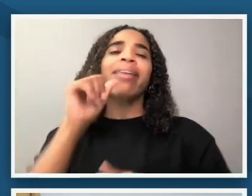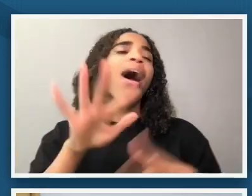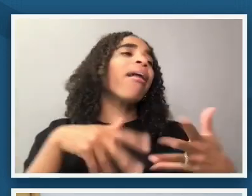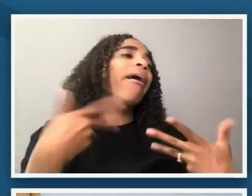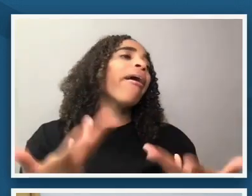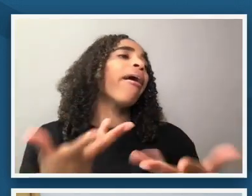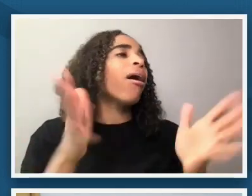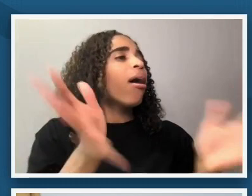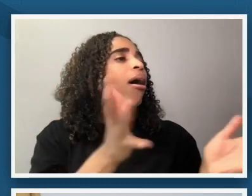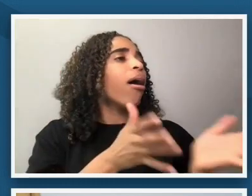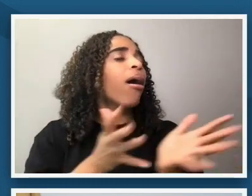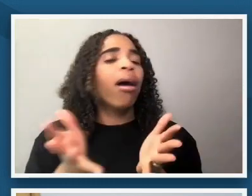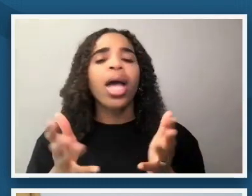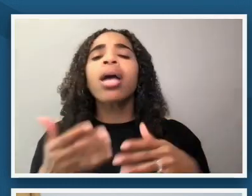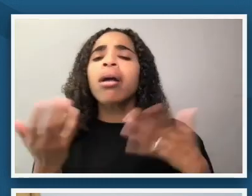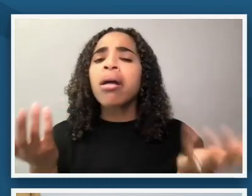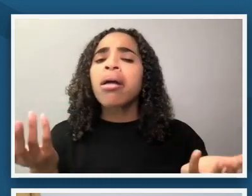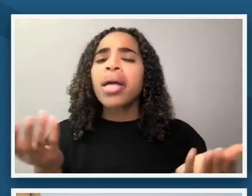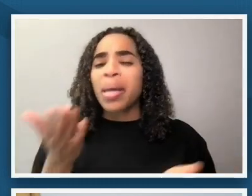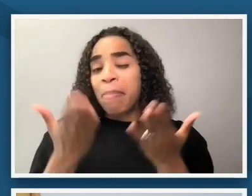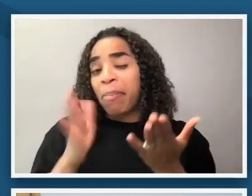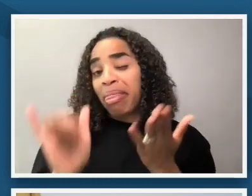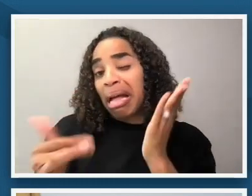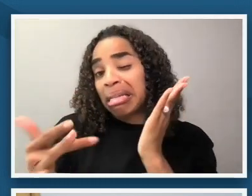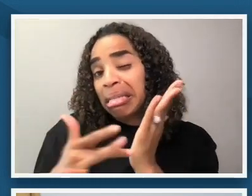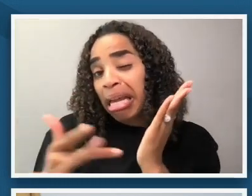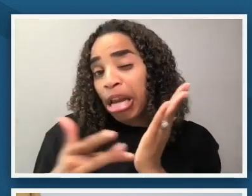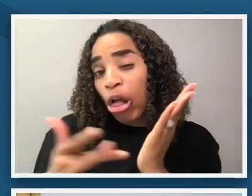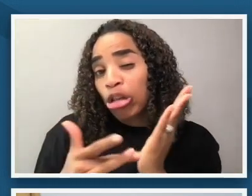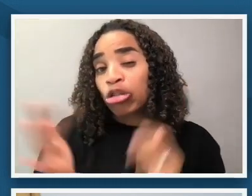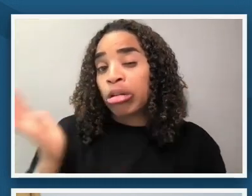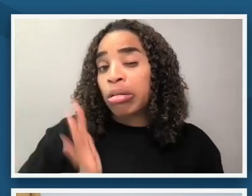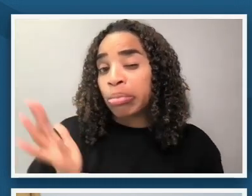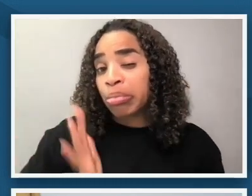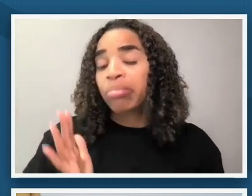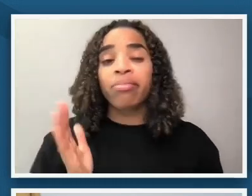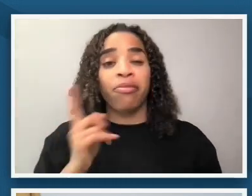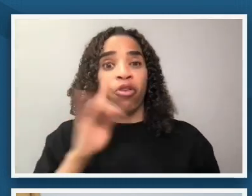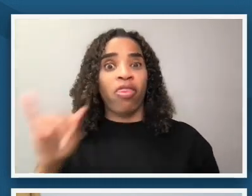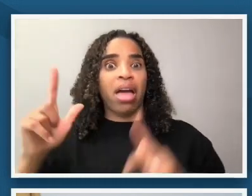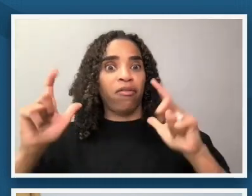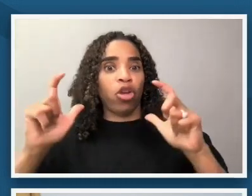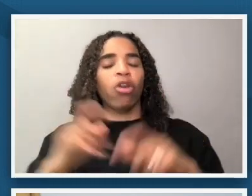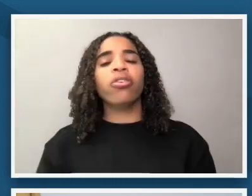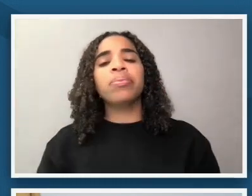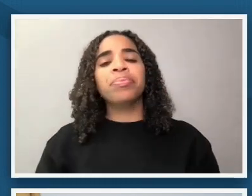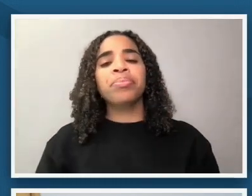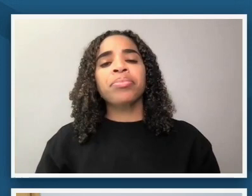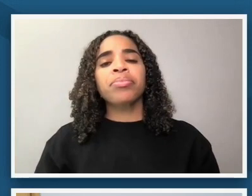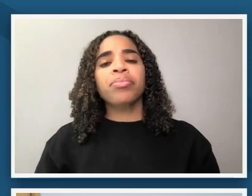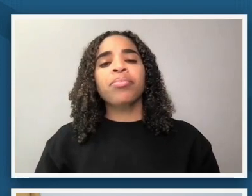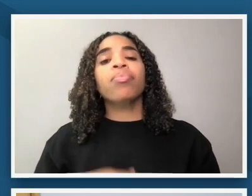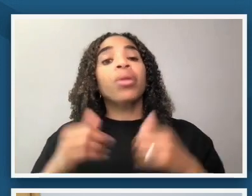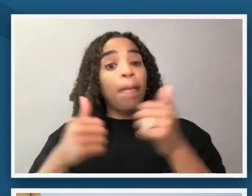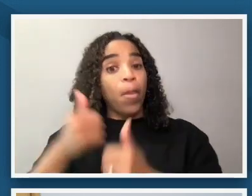the technology the technological capacities of photography